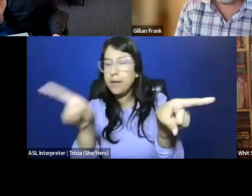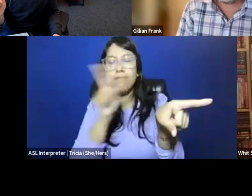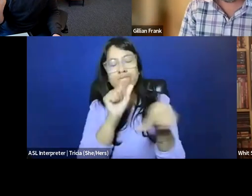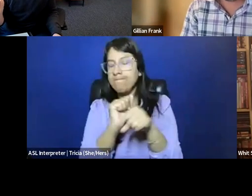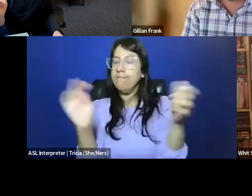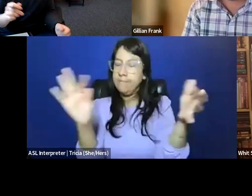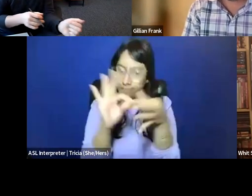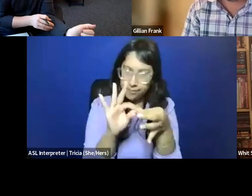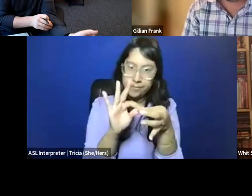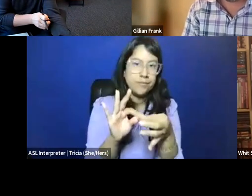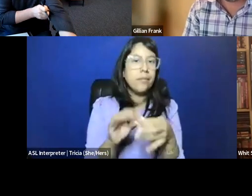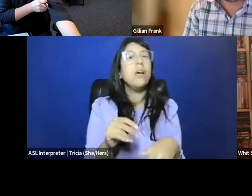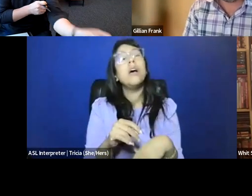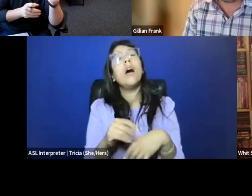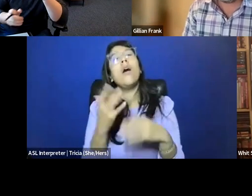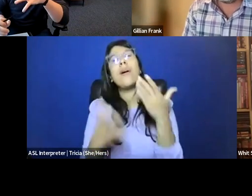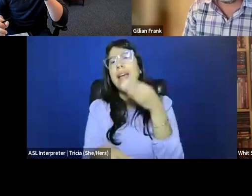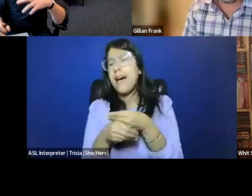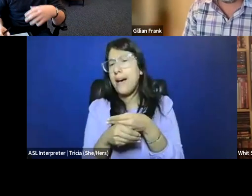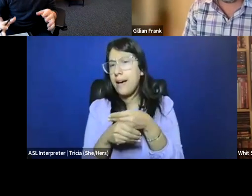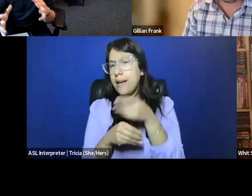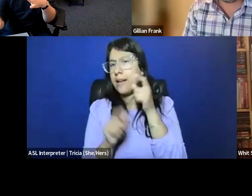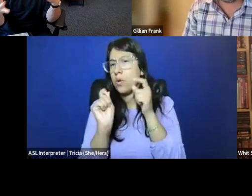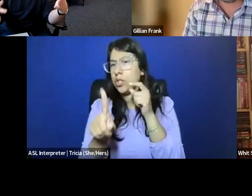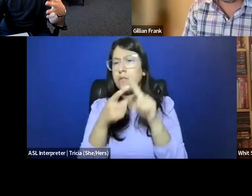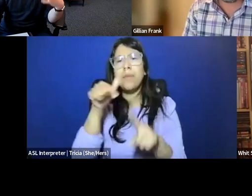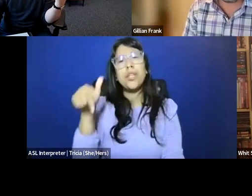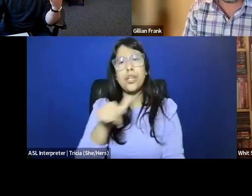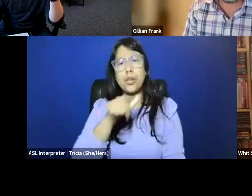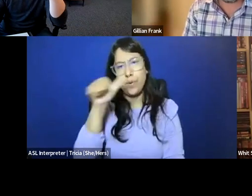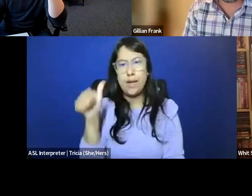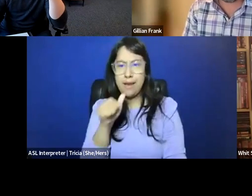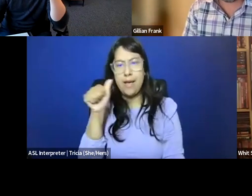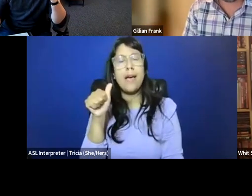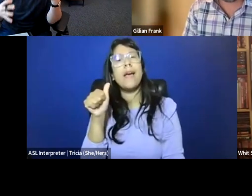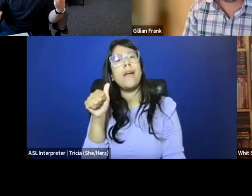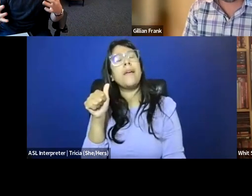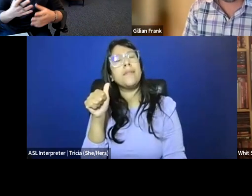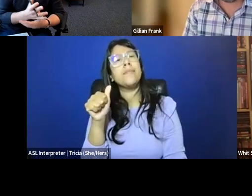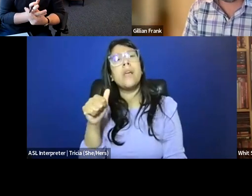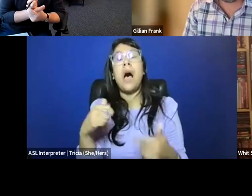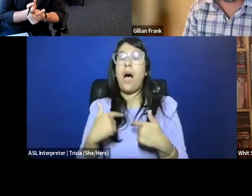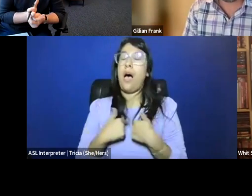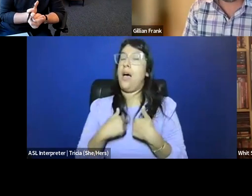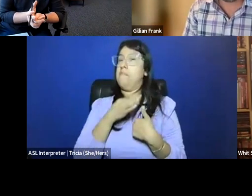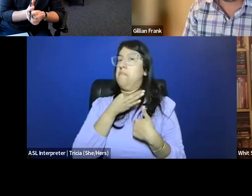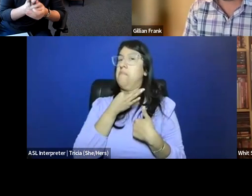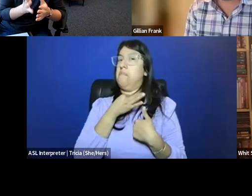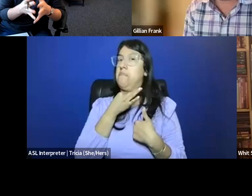I wanna actually pick up on one of the questions in the Q&A which I think also aligned with something that I think I'm really curious about,